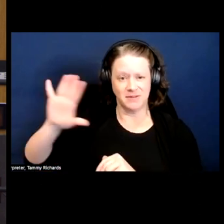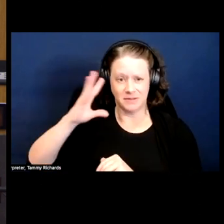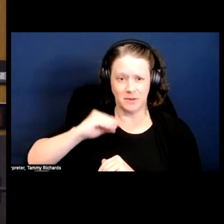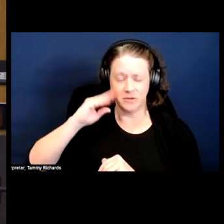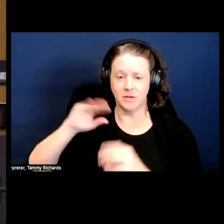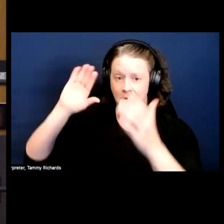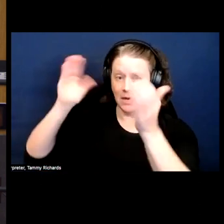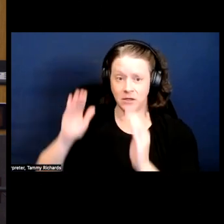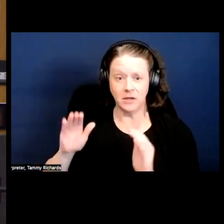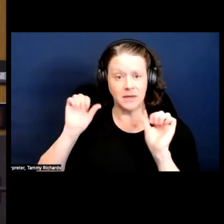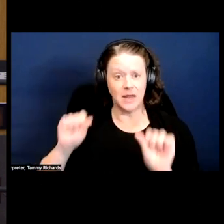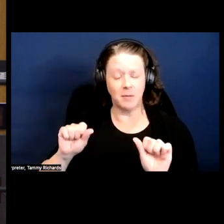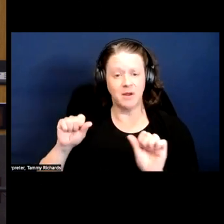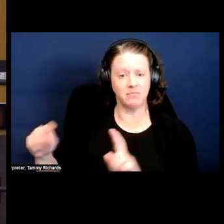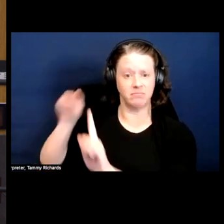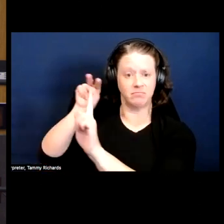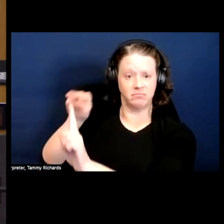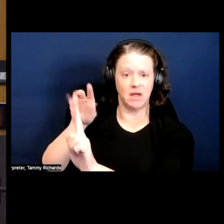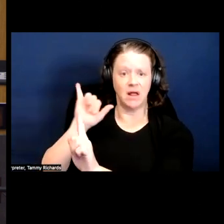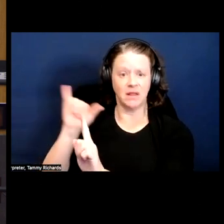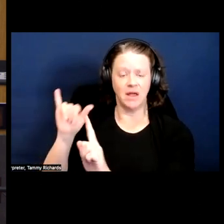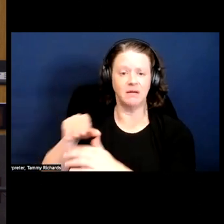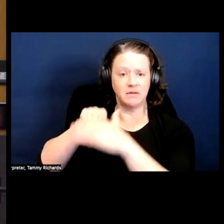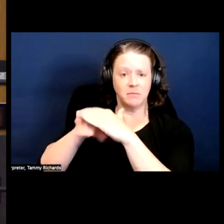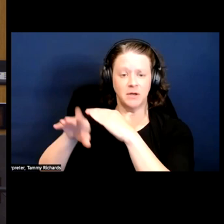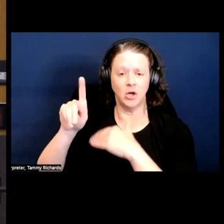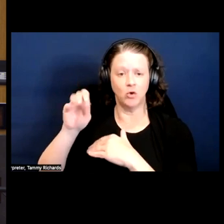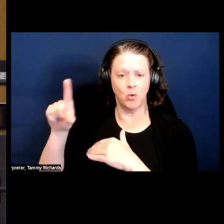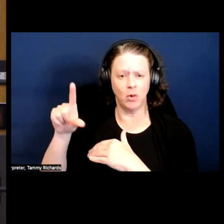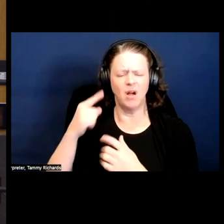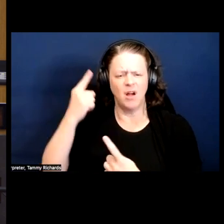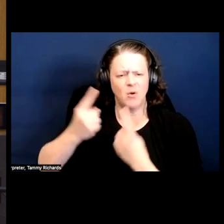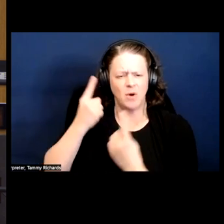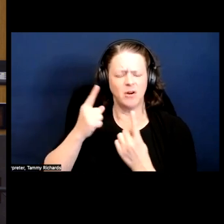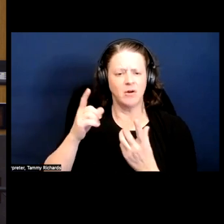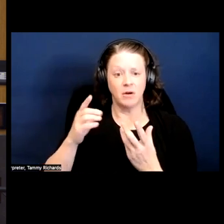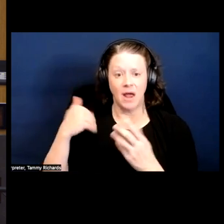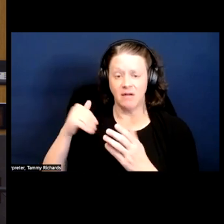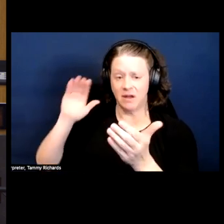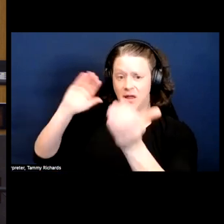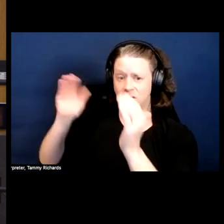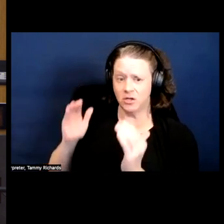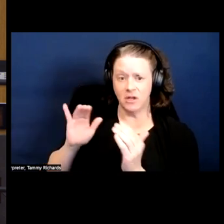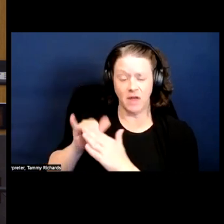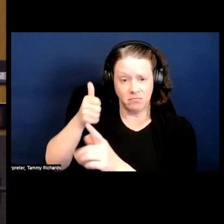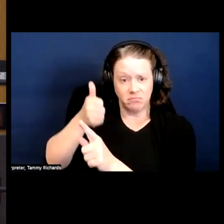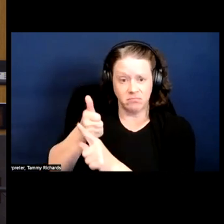That can also be seen as an accessibility tool and are there analogies that are not generalizing?